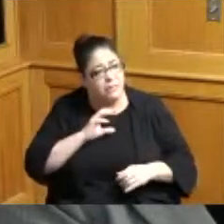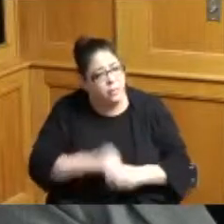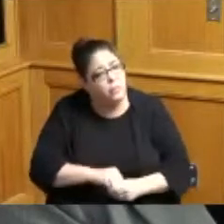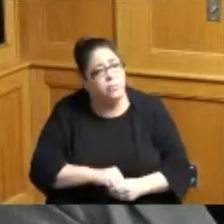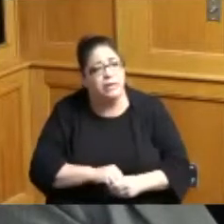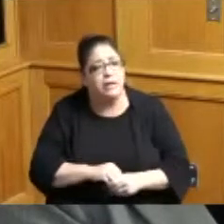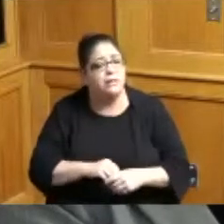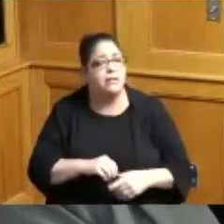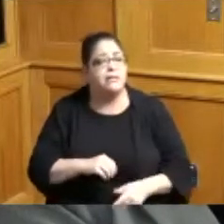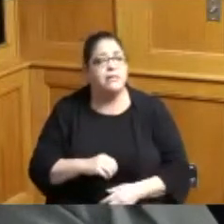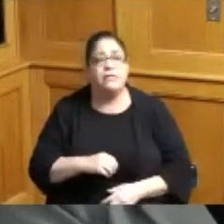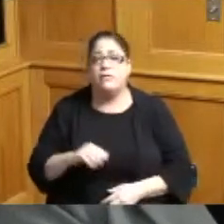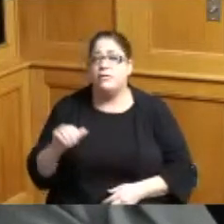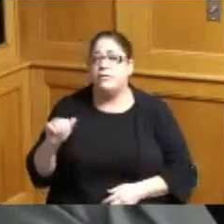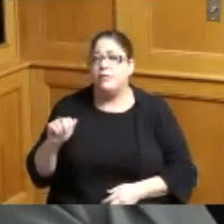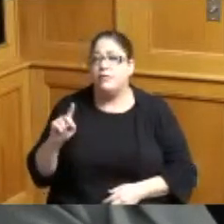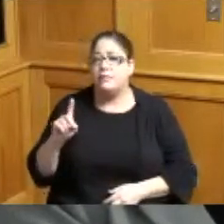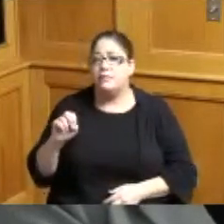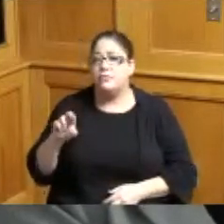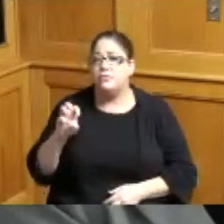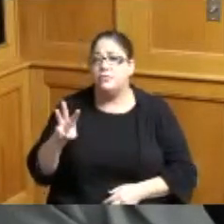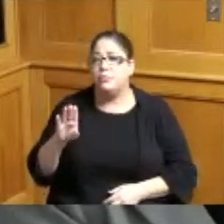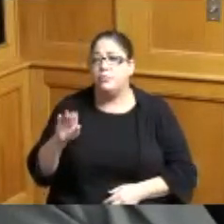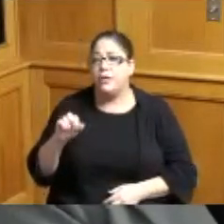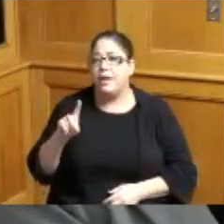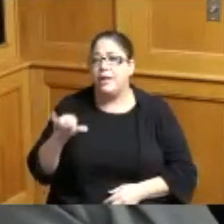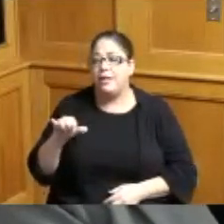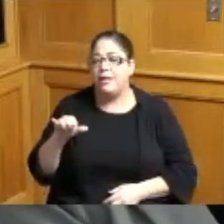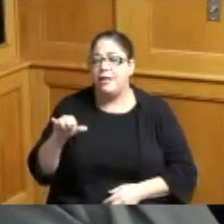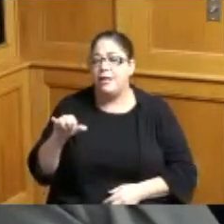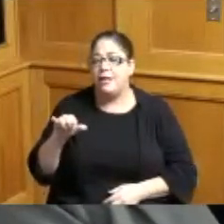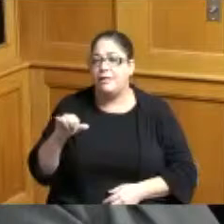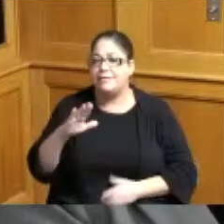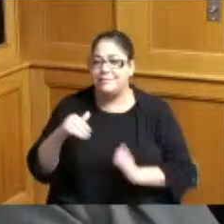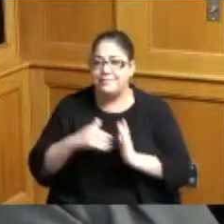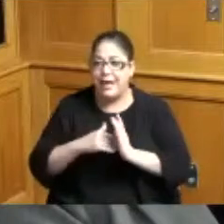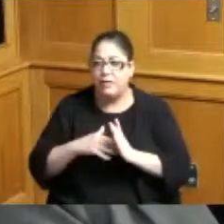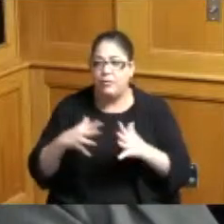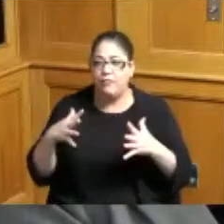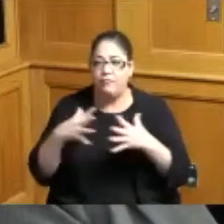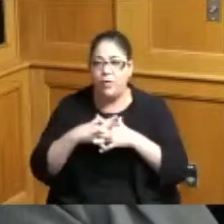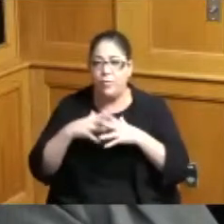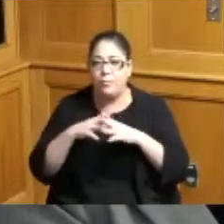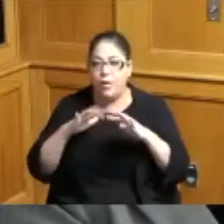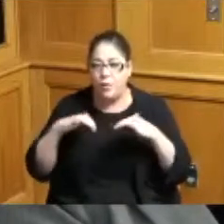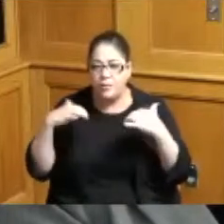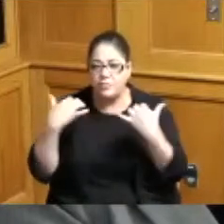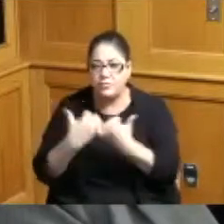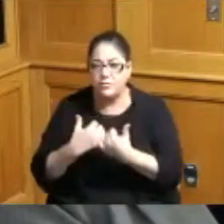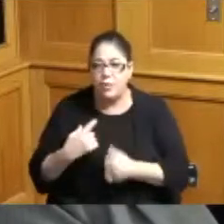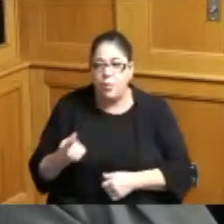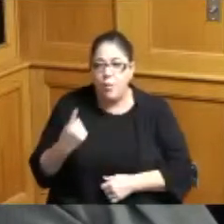the Andrew Brady Music Center we've got the the football stadium one for football one for baseball